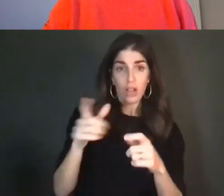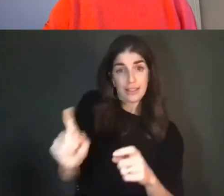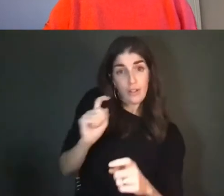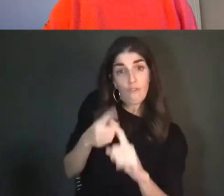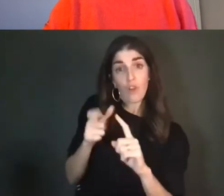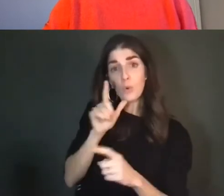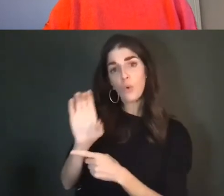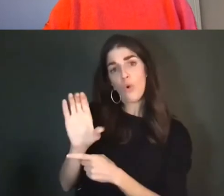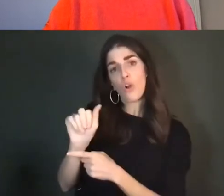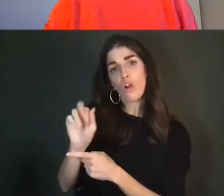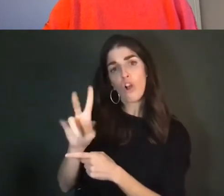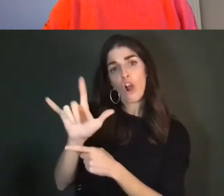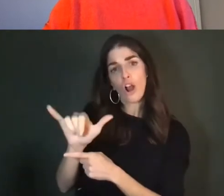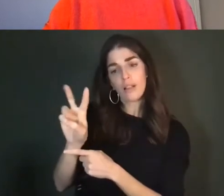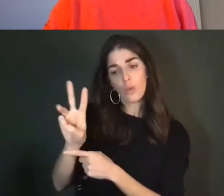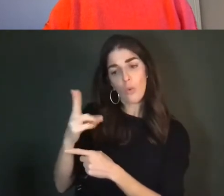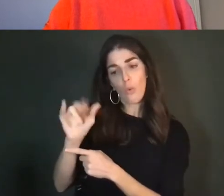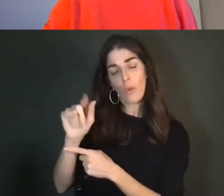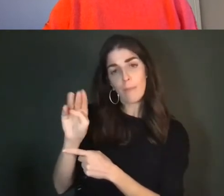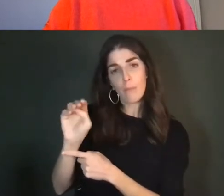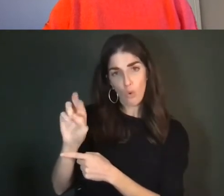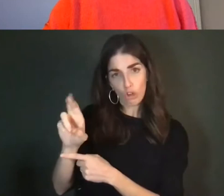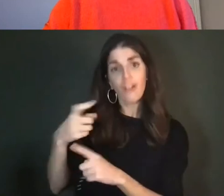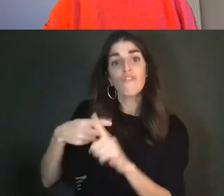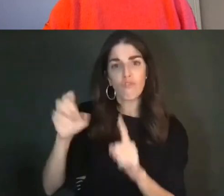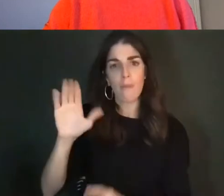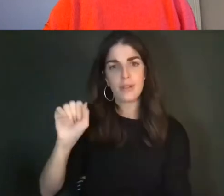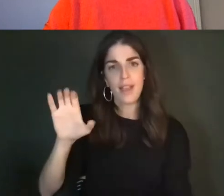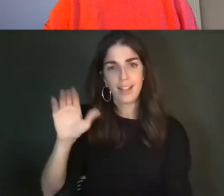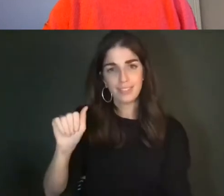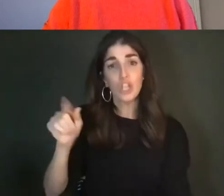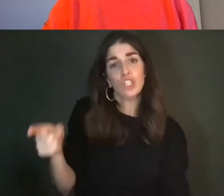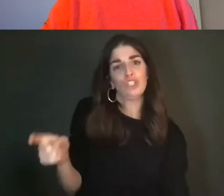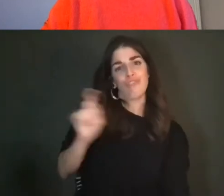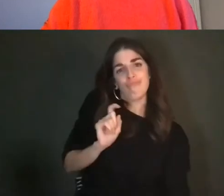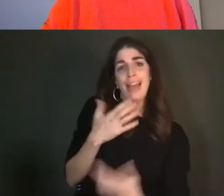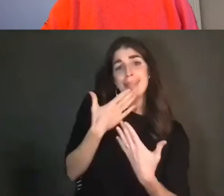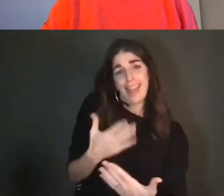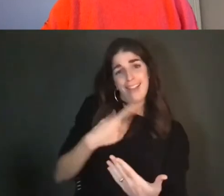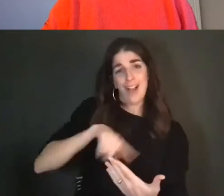from CASCA, one of the presents she sent to thank the 2020 Program Committee for our efforts,